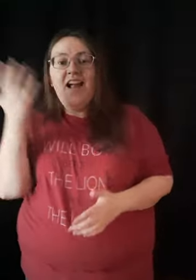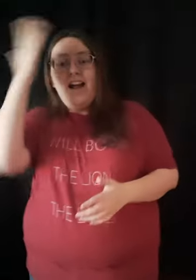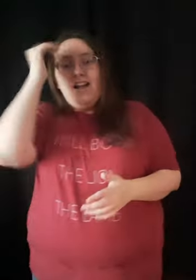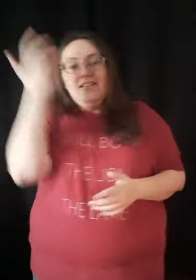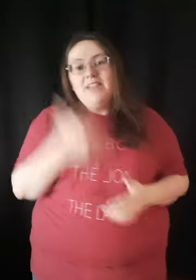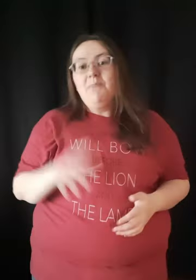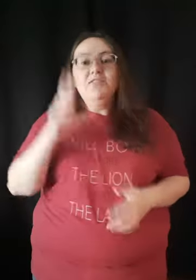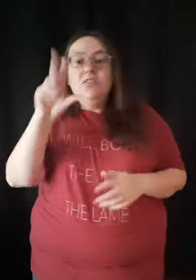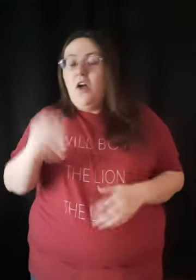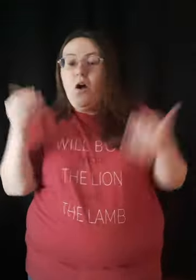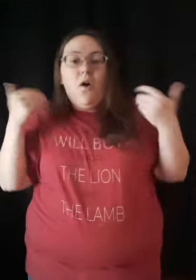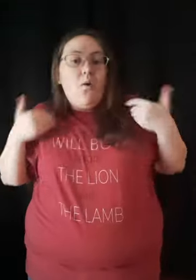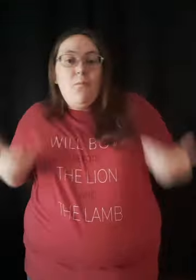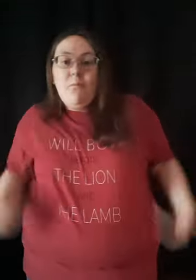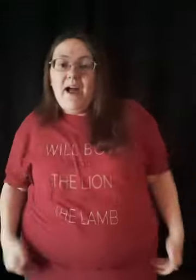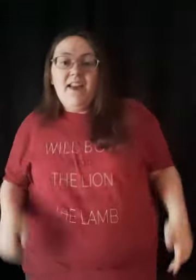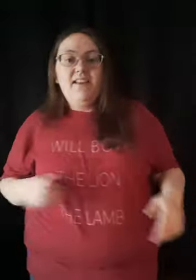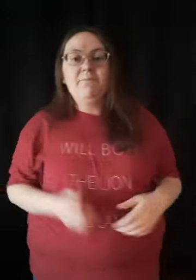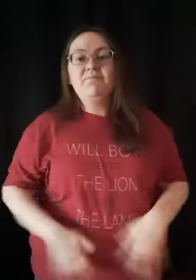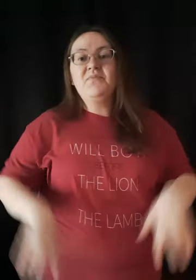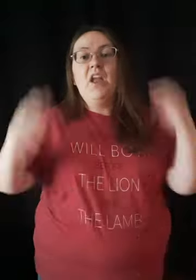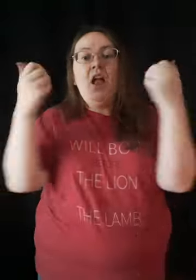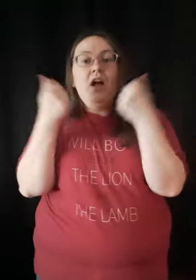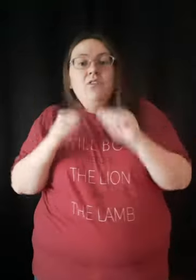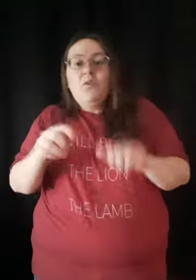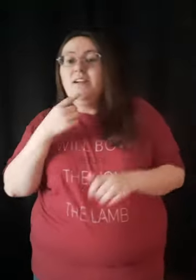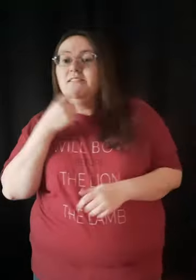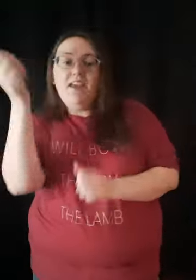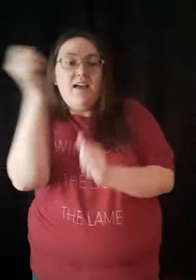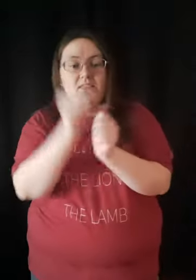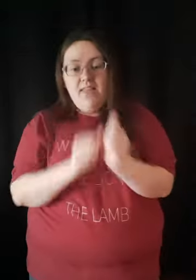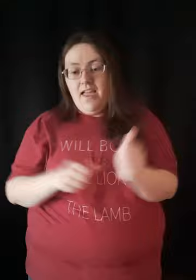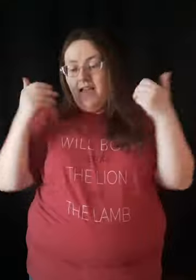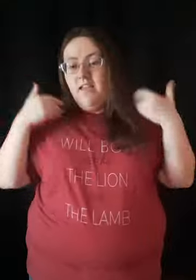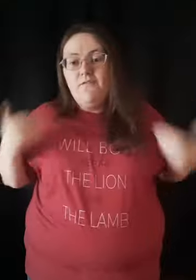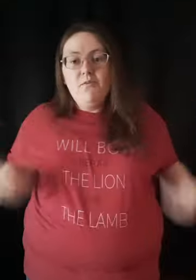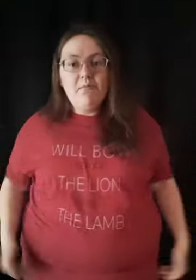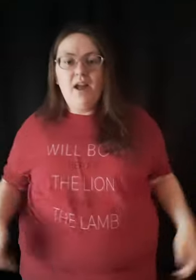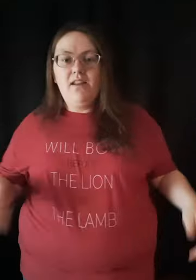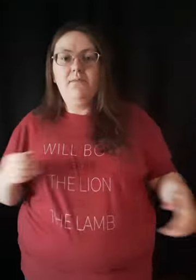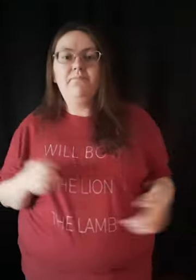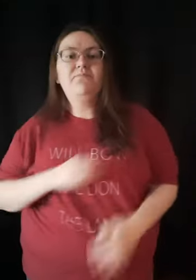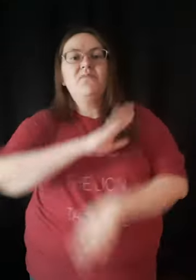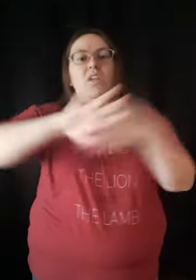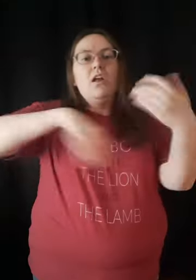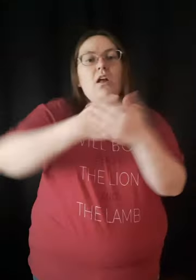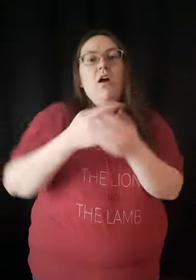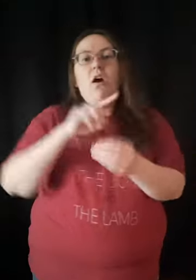Yeah 'Cause I'm just a nobody Nobody Trying to tell everybody